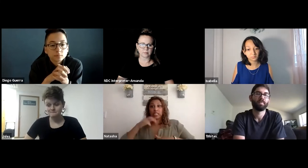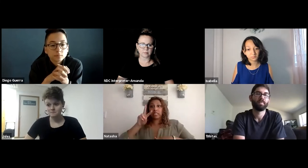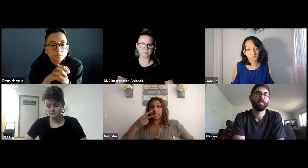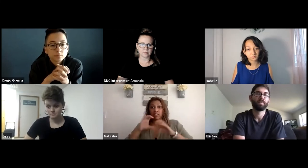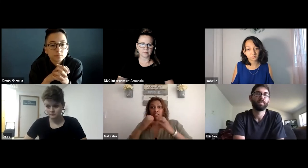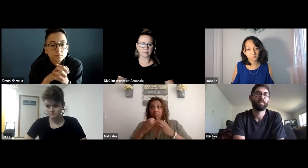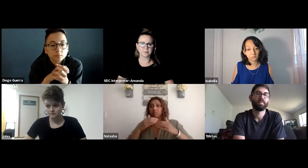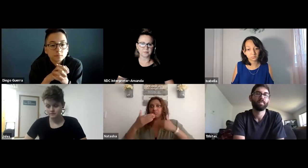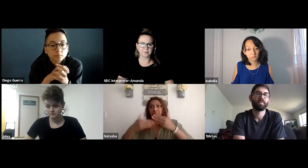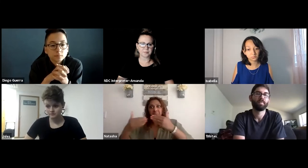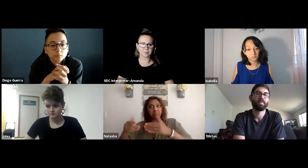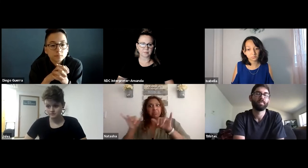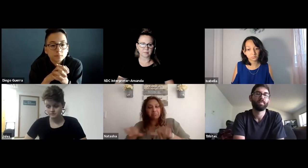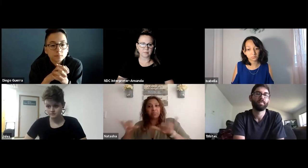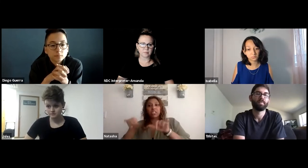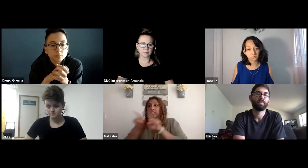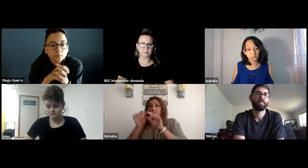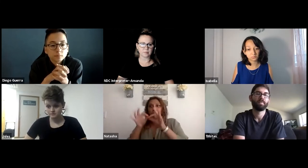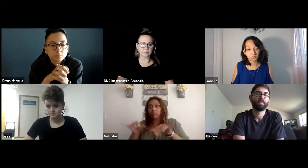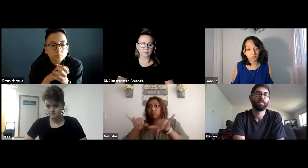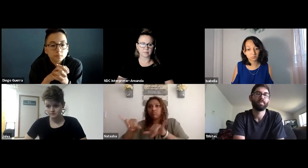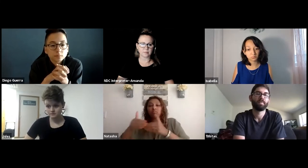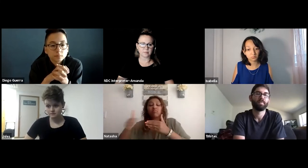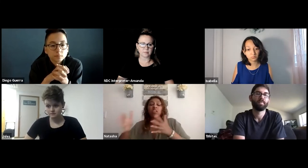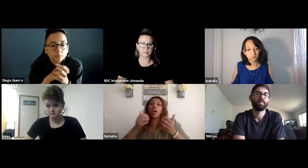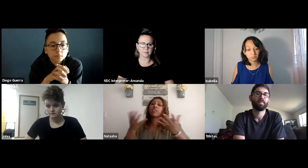for that change so that I could have access to the interpreter and that stayed in place for